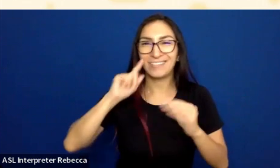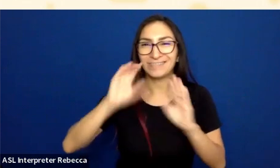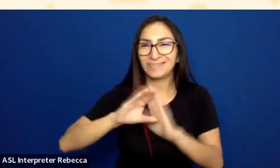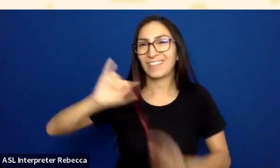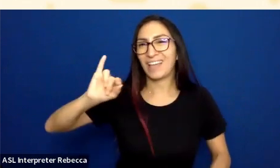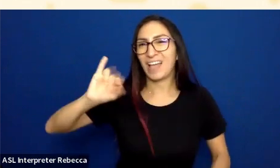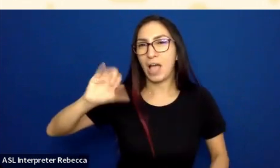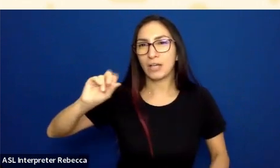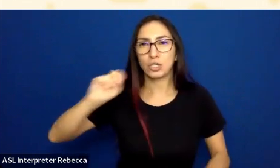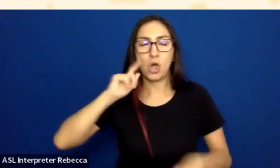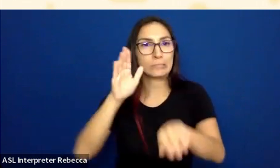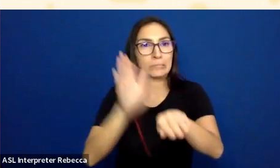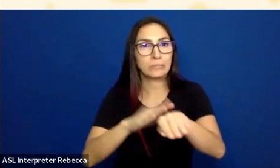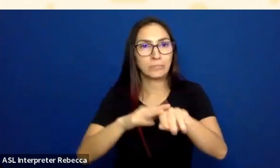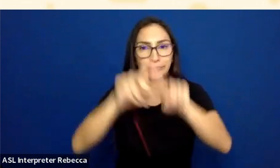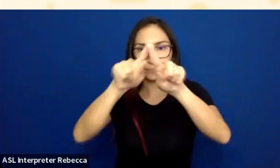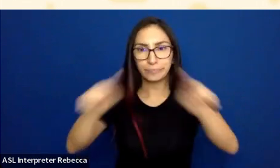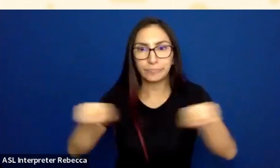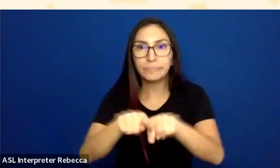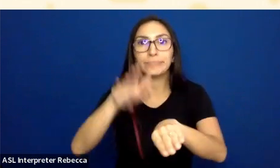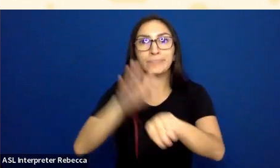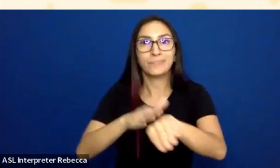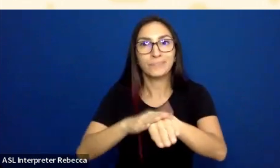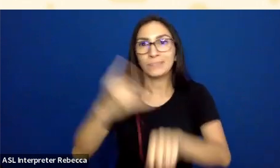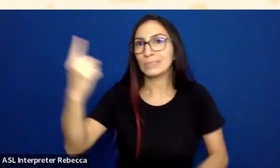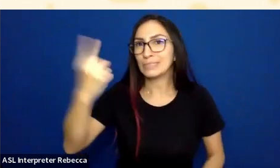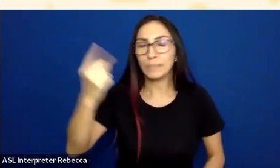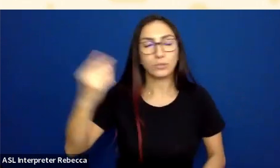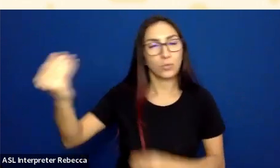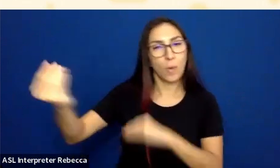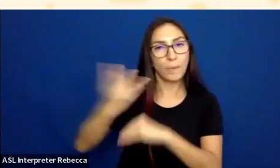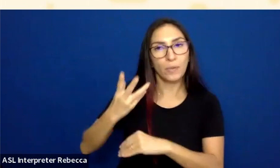in addition to that color to let me know that there's an error, and that's great.